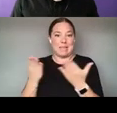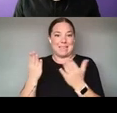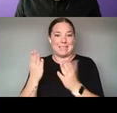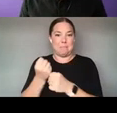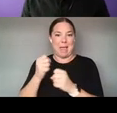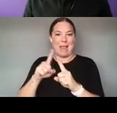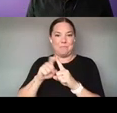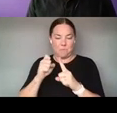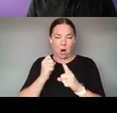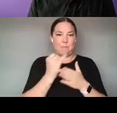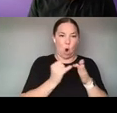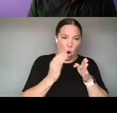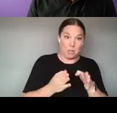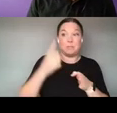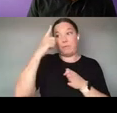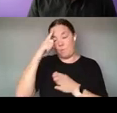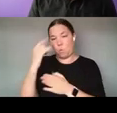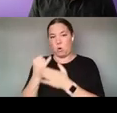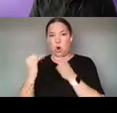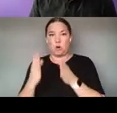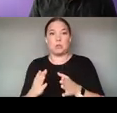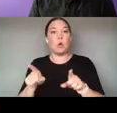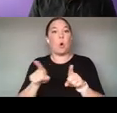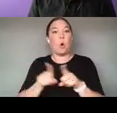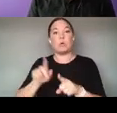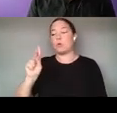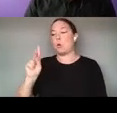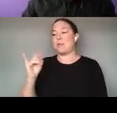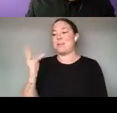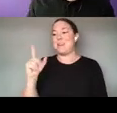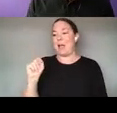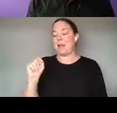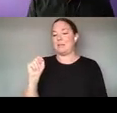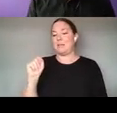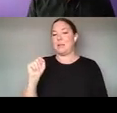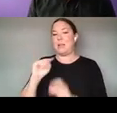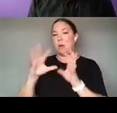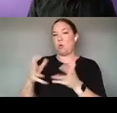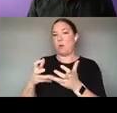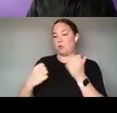ALSO WITH THE SUPPORT OF KNIGHT FOUNDATION AND NEA WE CONVENED A GROUP OF PEOPLE WHO ARE